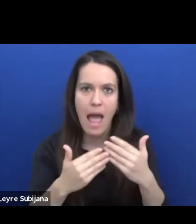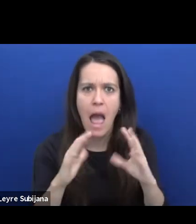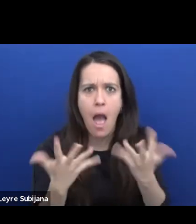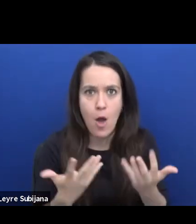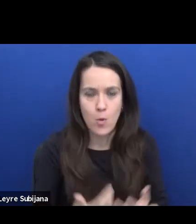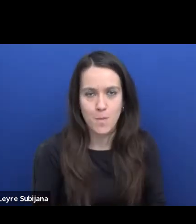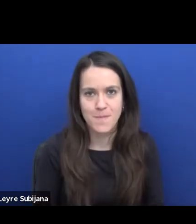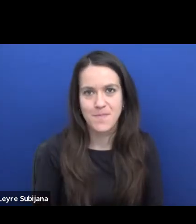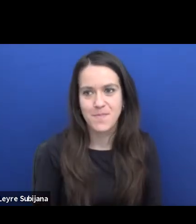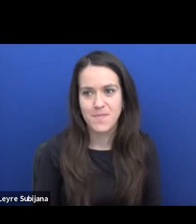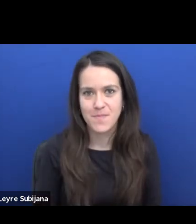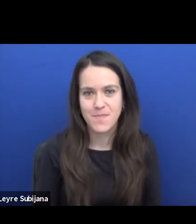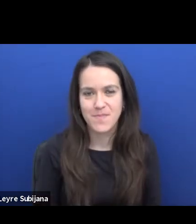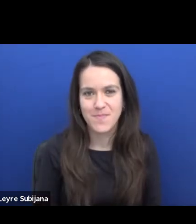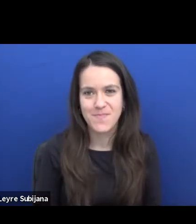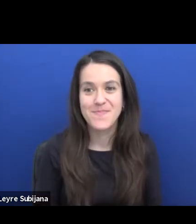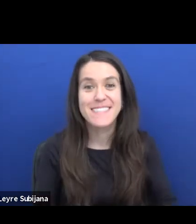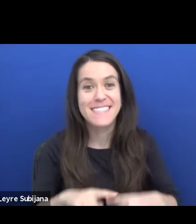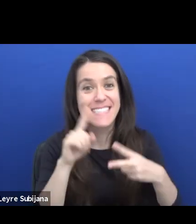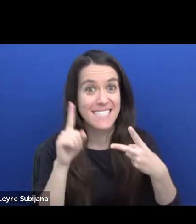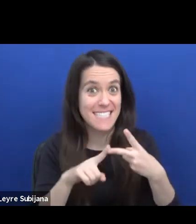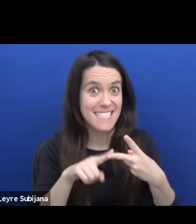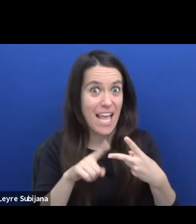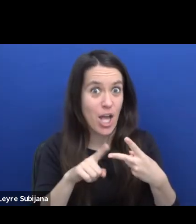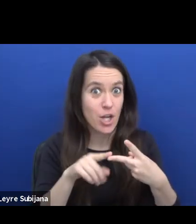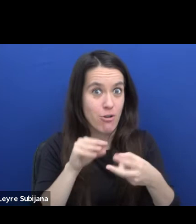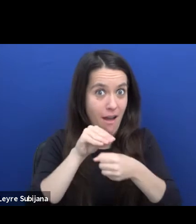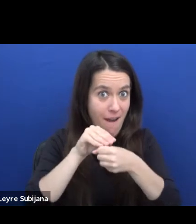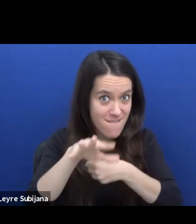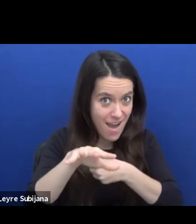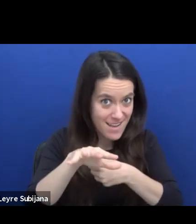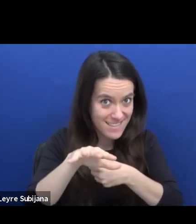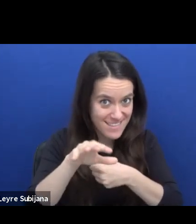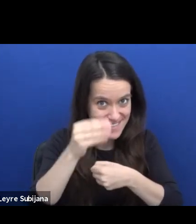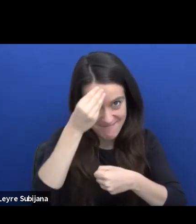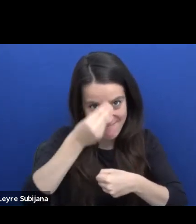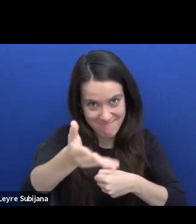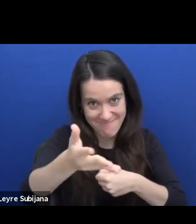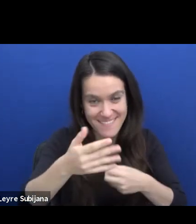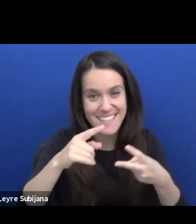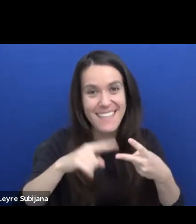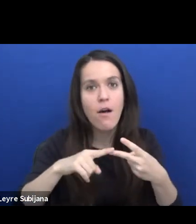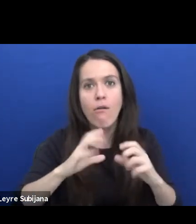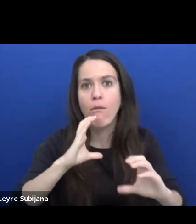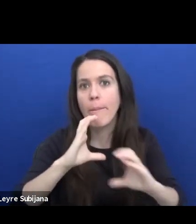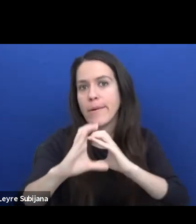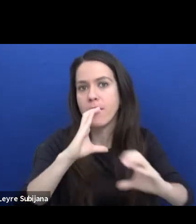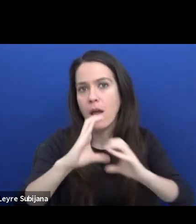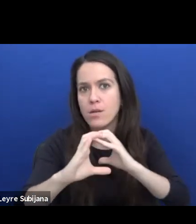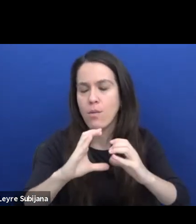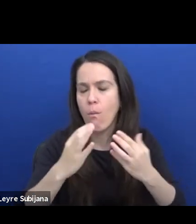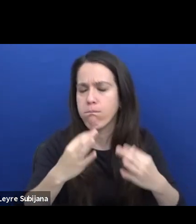So, my second advice is communication is key. So, if you do something new,